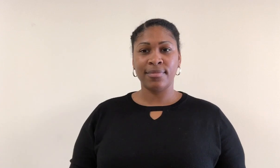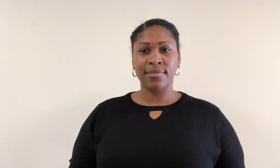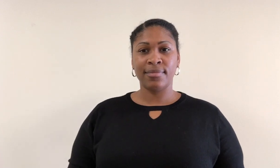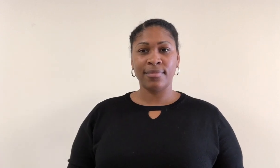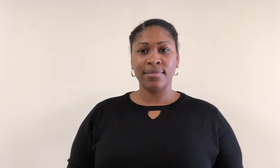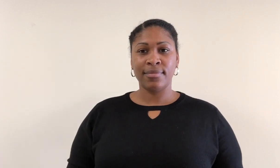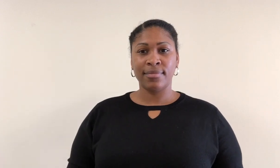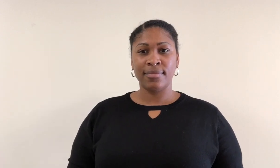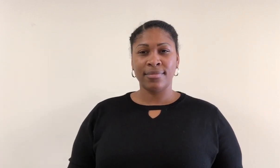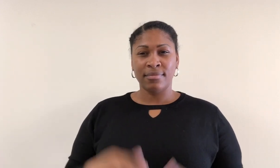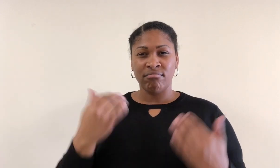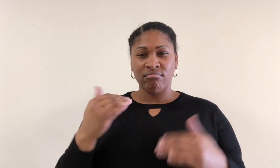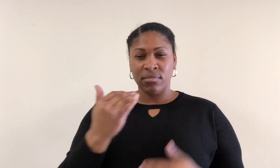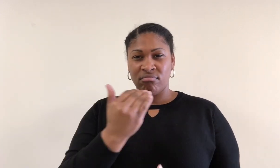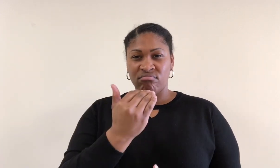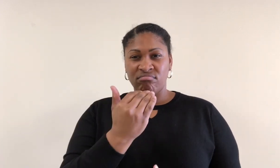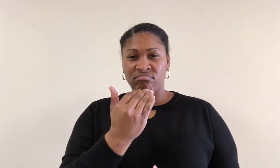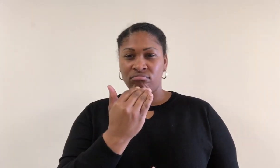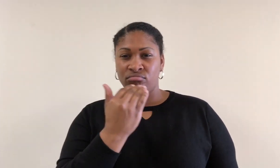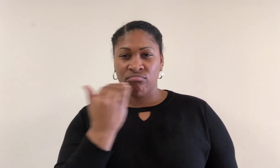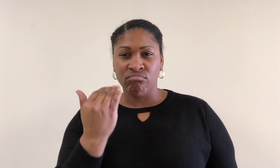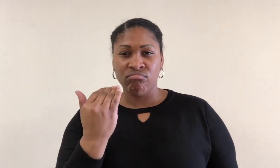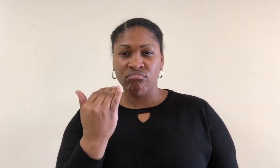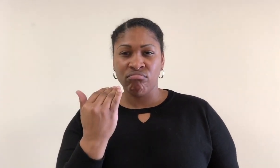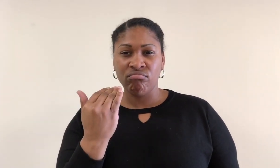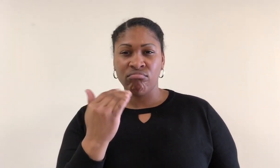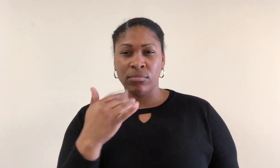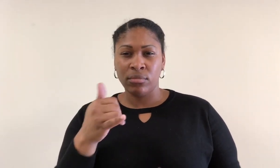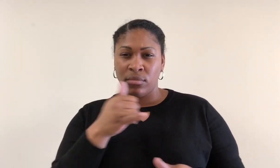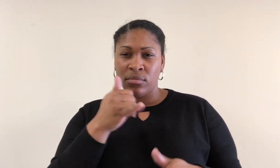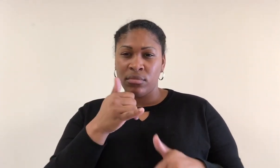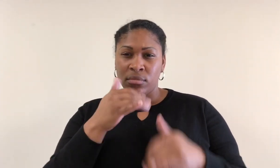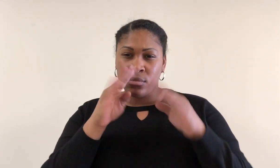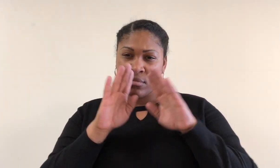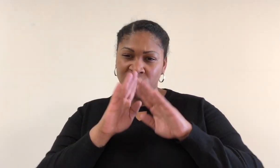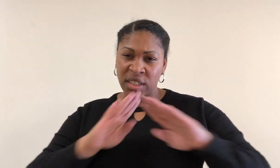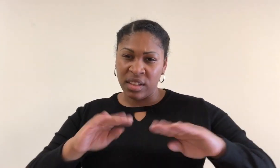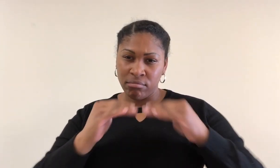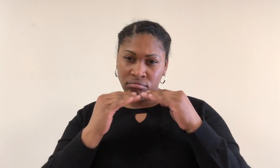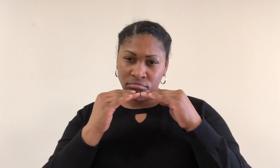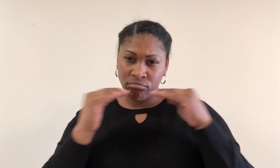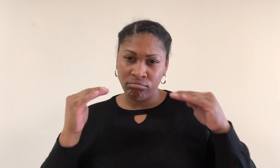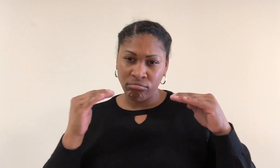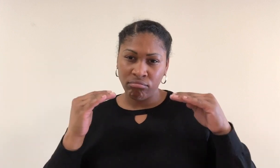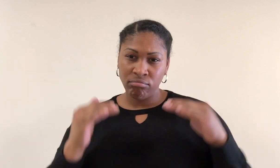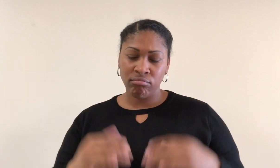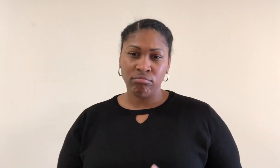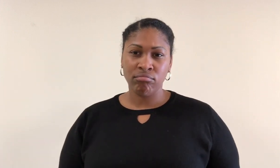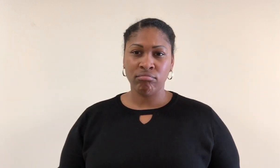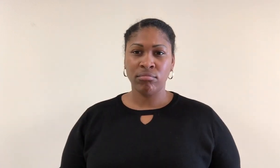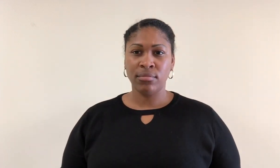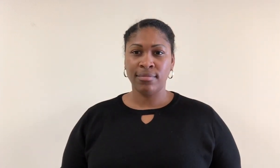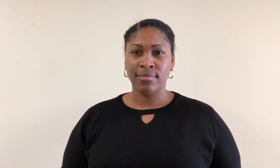Gloomily or resentfully silent.